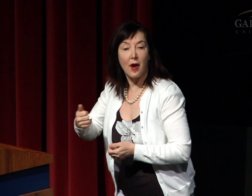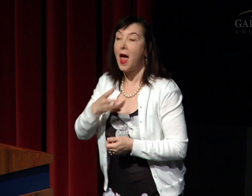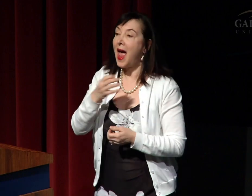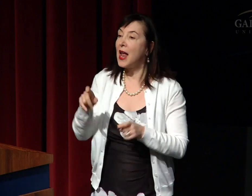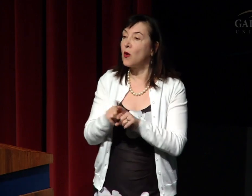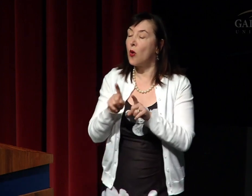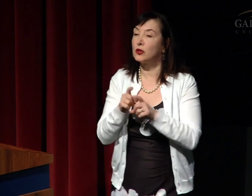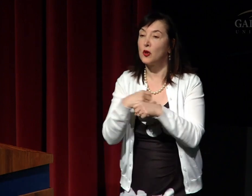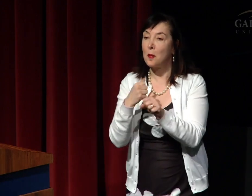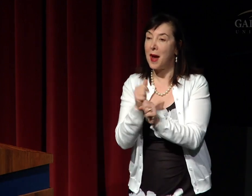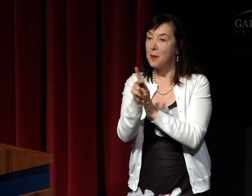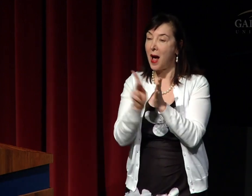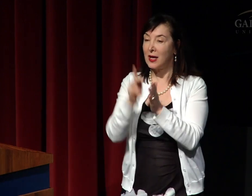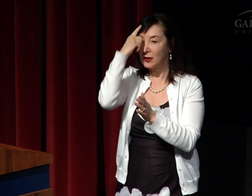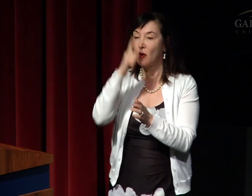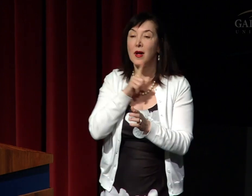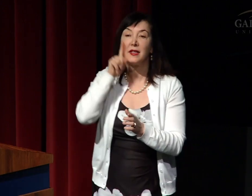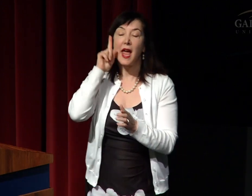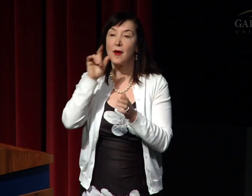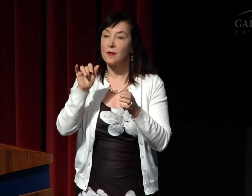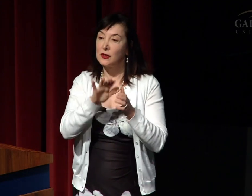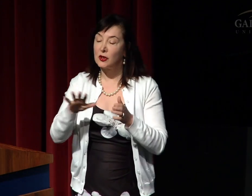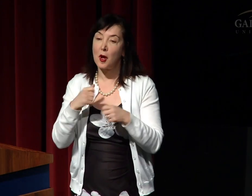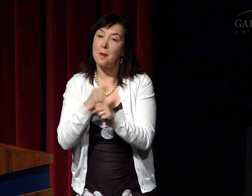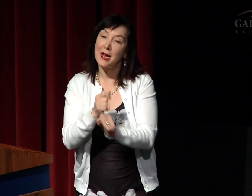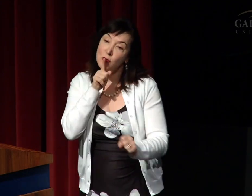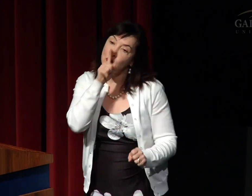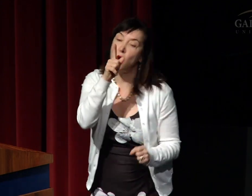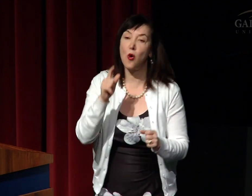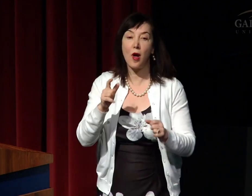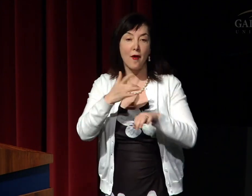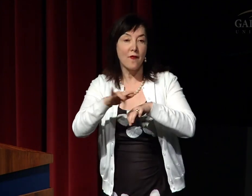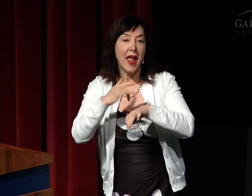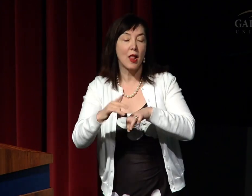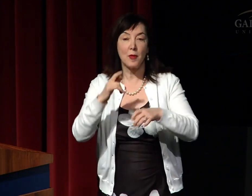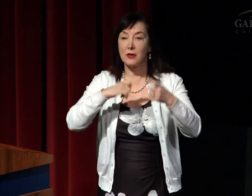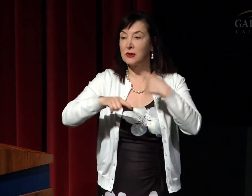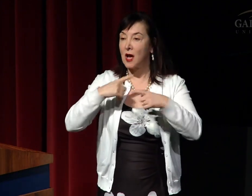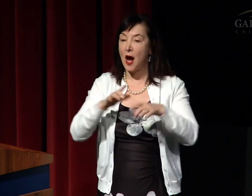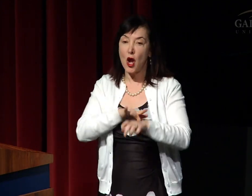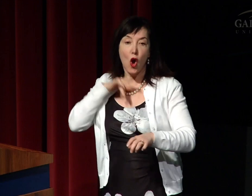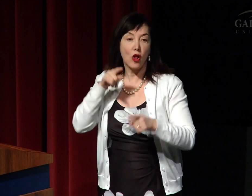We could also make policies for young deaf children to make sure visual language